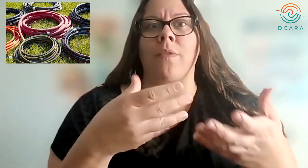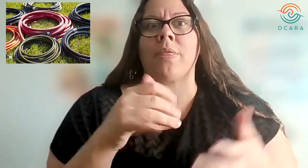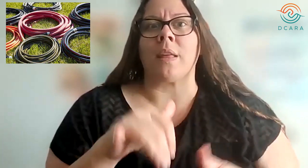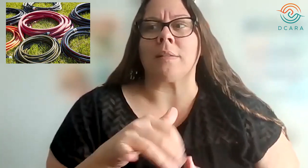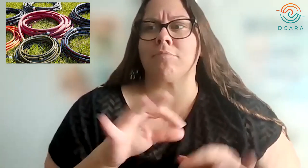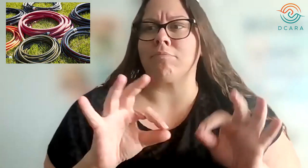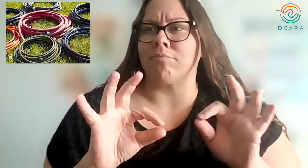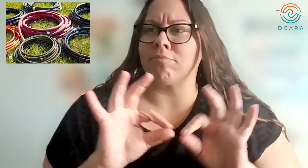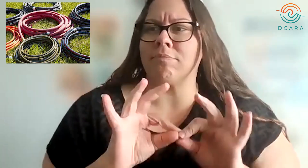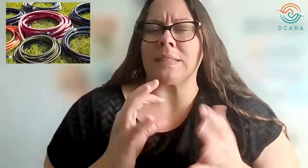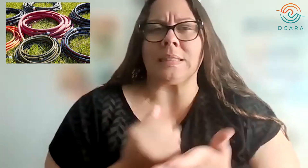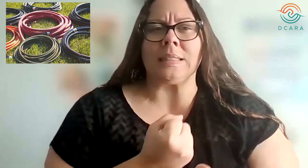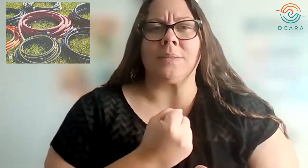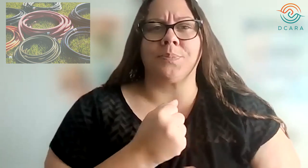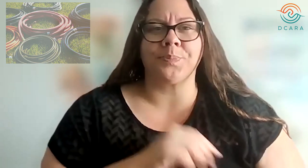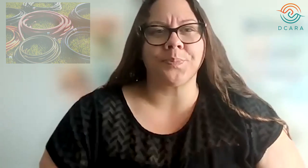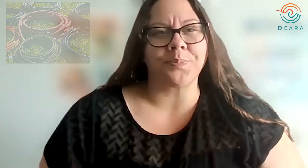in different locations.